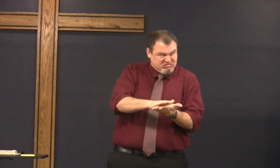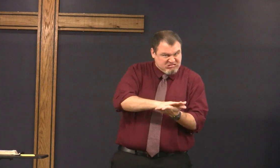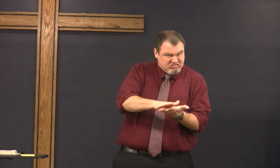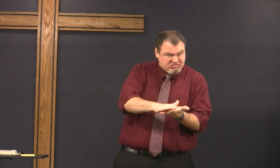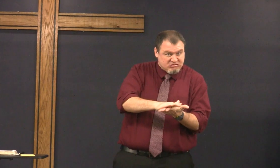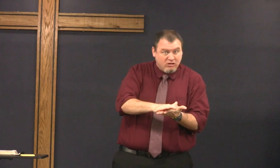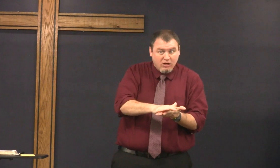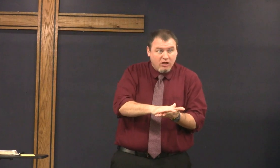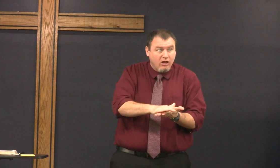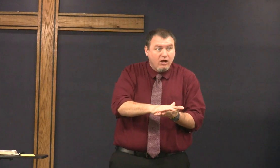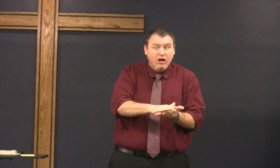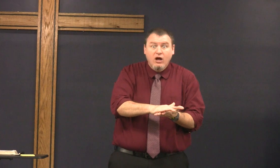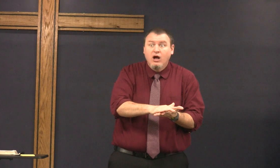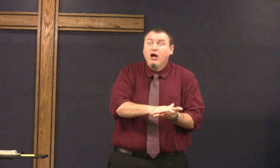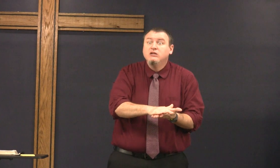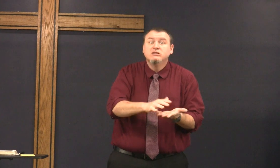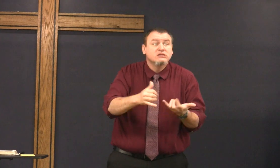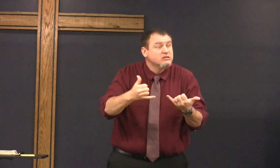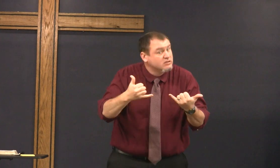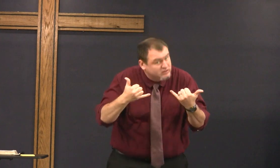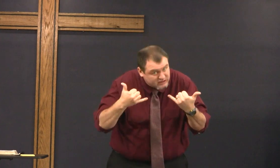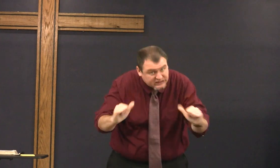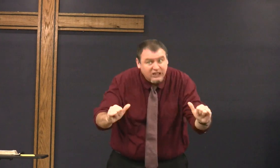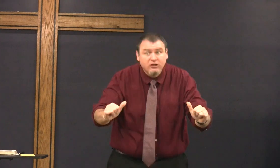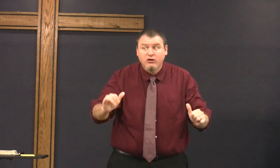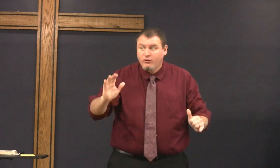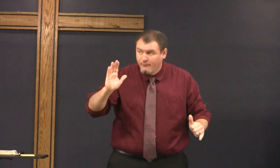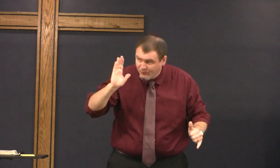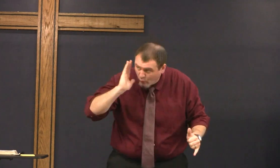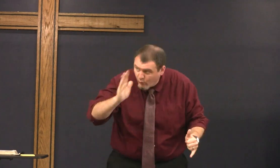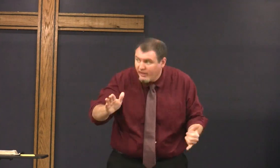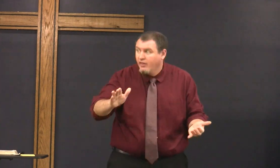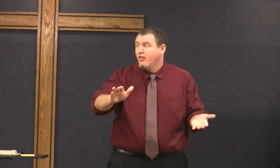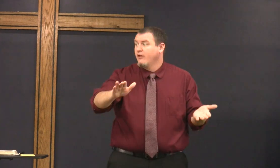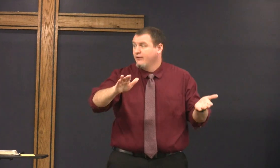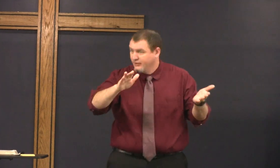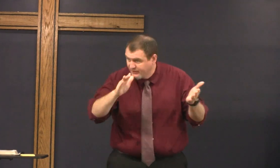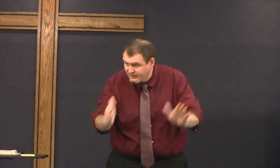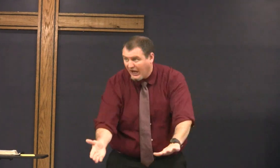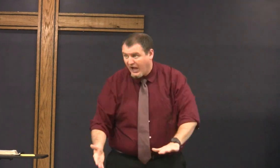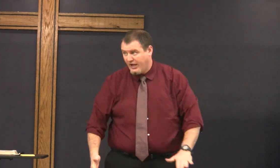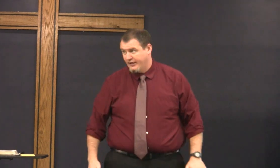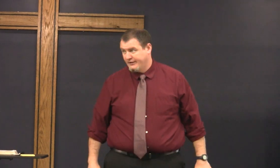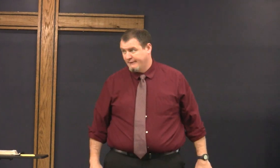we can try our best to take care of ourselves and we're still going to die